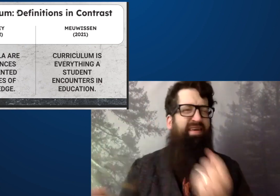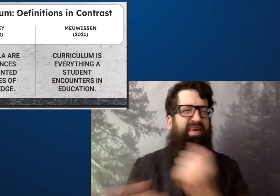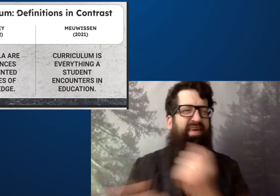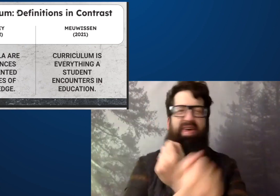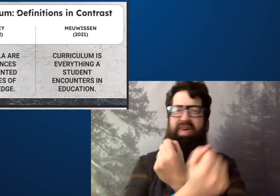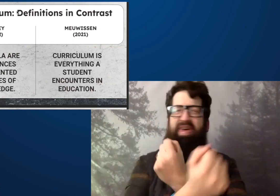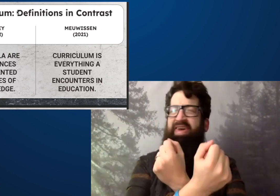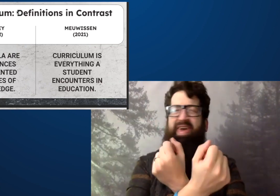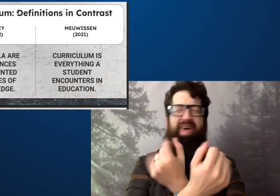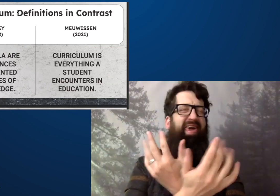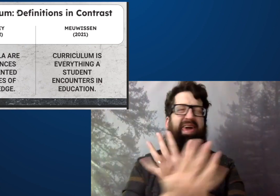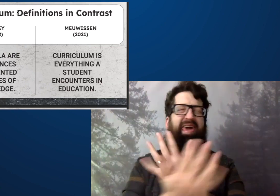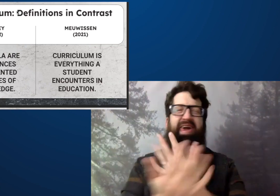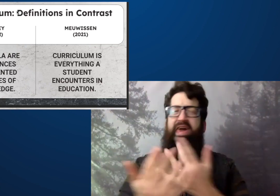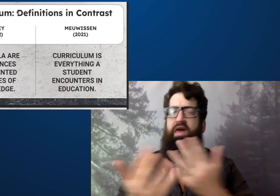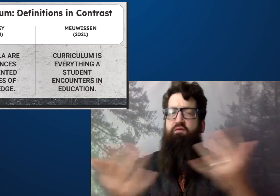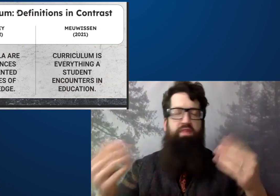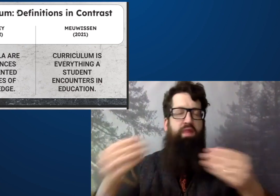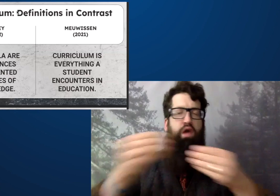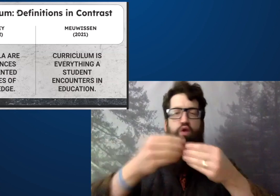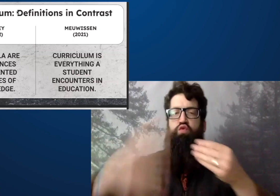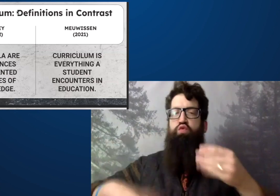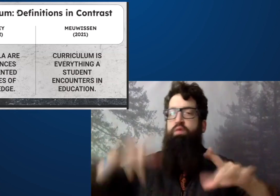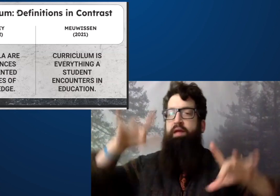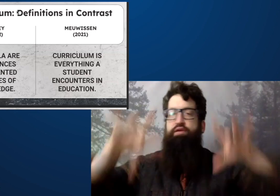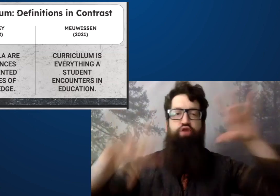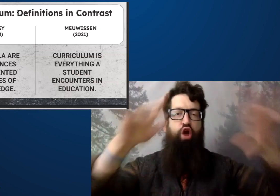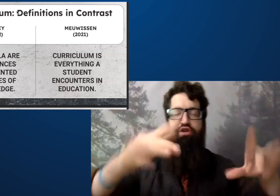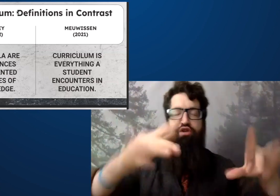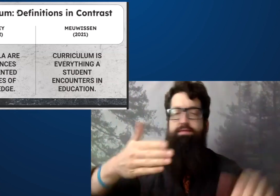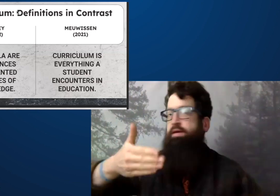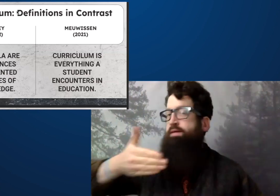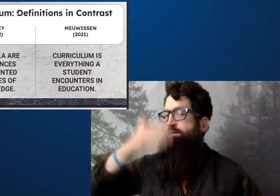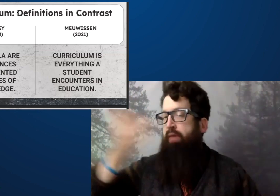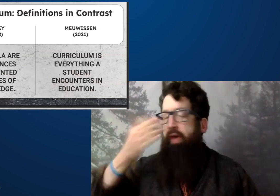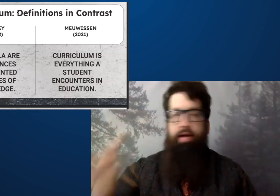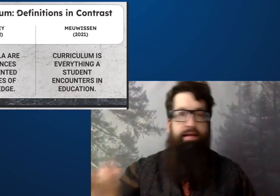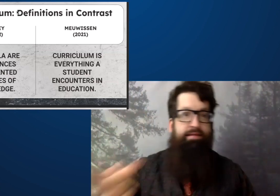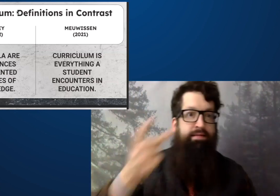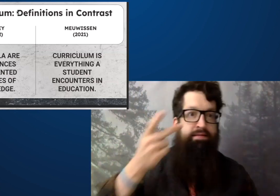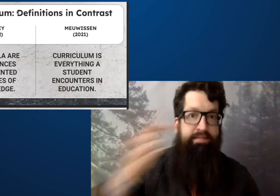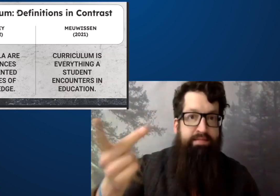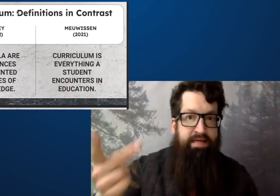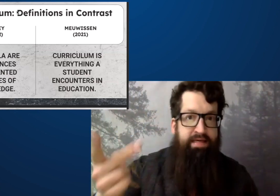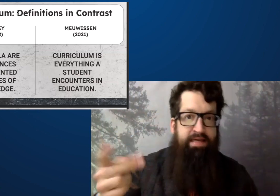They're physical tools. And that is everything that a student can